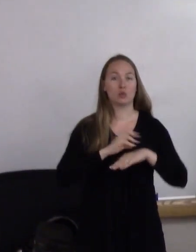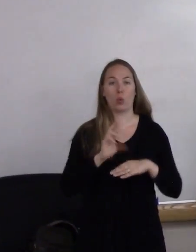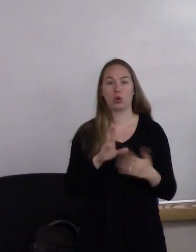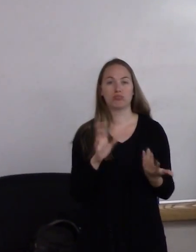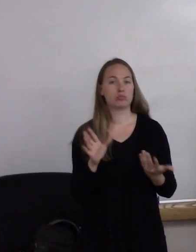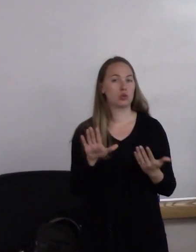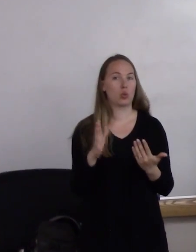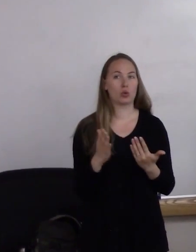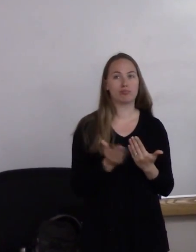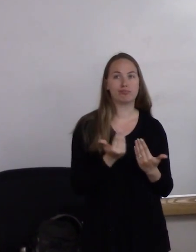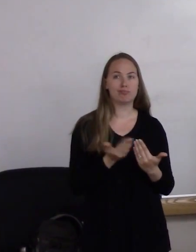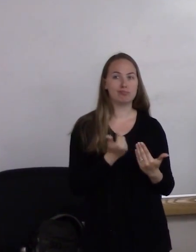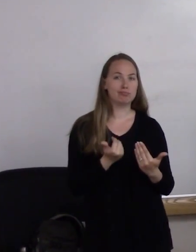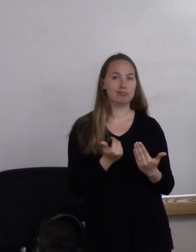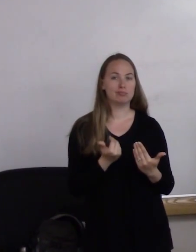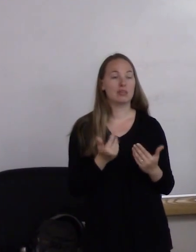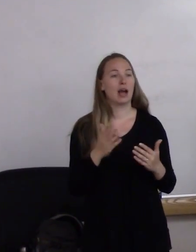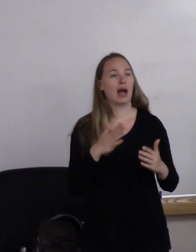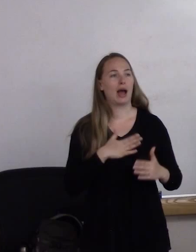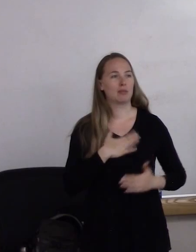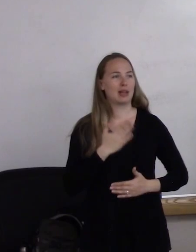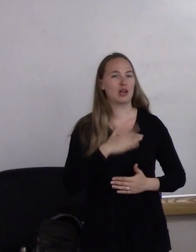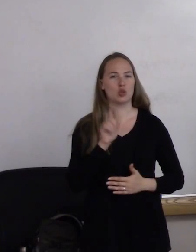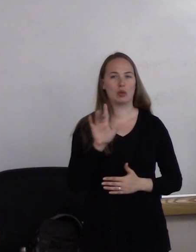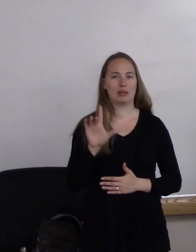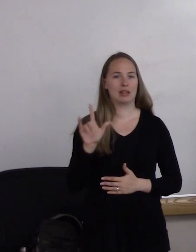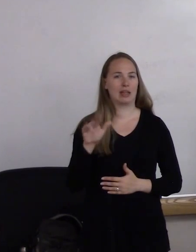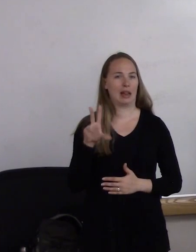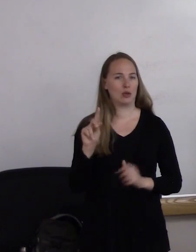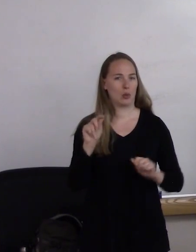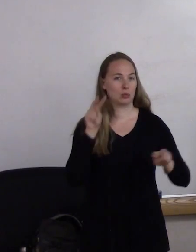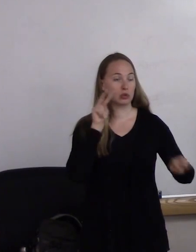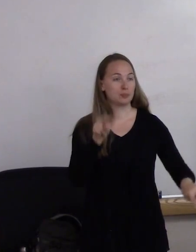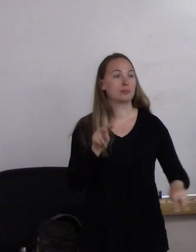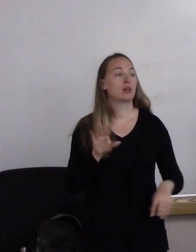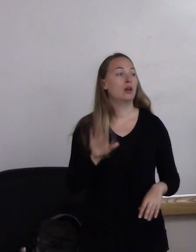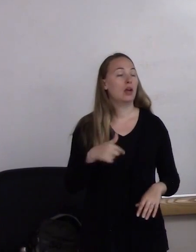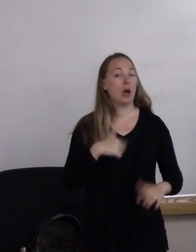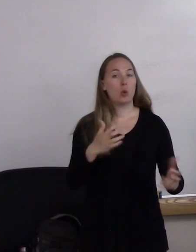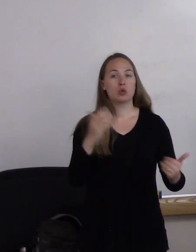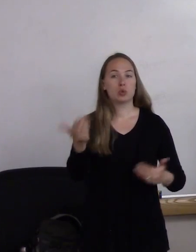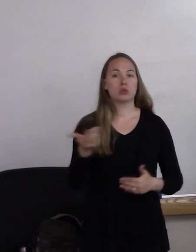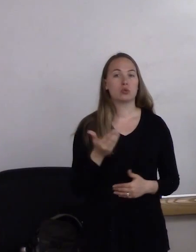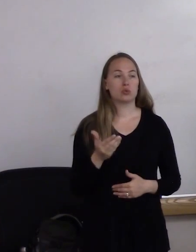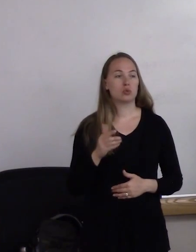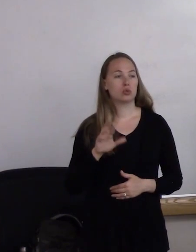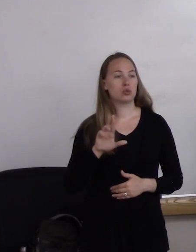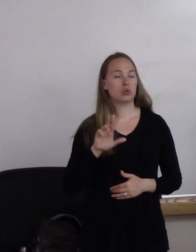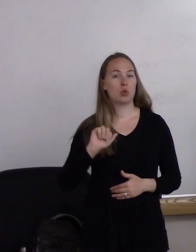I'm glad you--I'm glad you clicked on the link here. I want to introduce Rajean Moone--